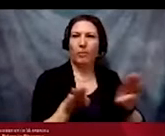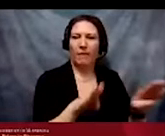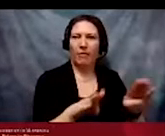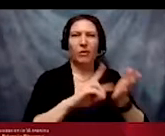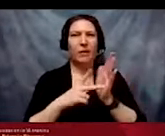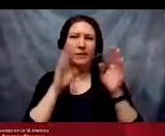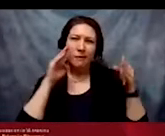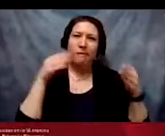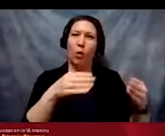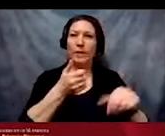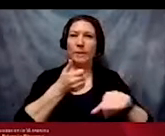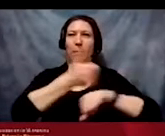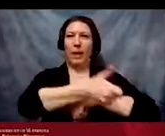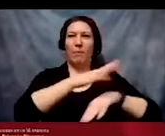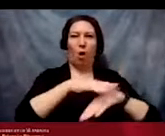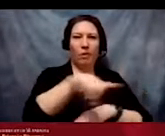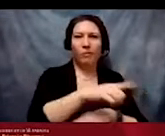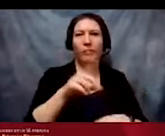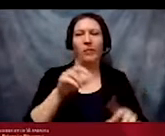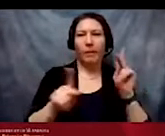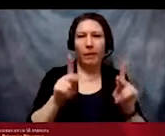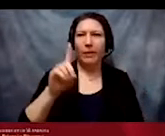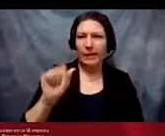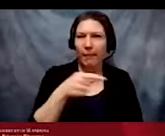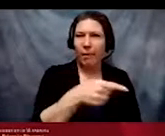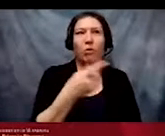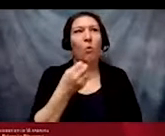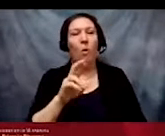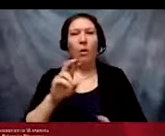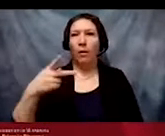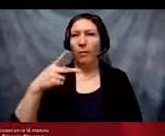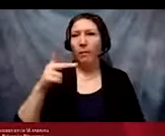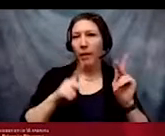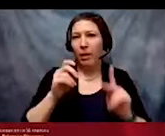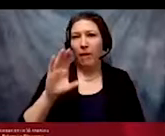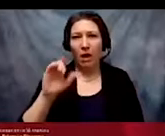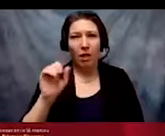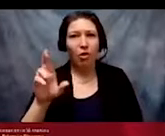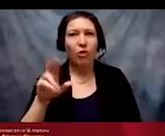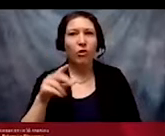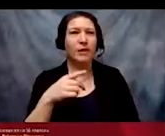for inequities on disabled people or people of color not being like the people